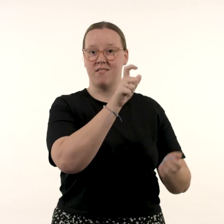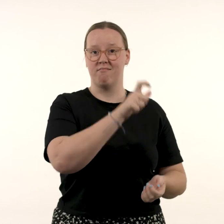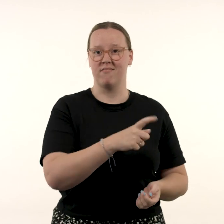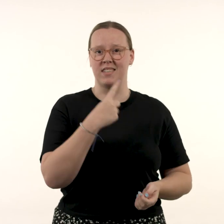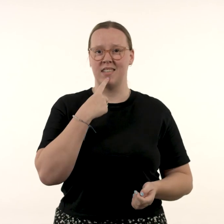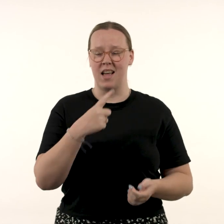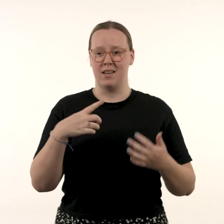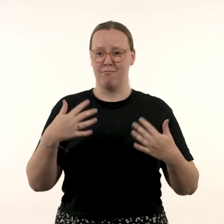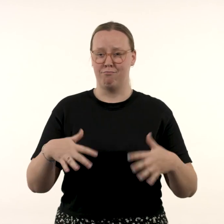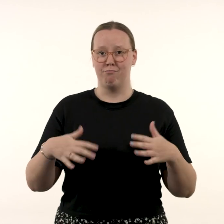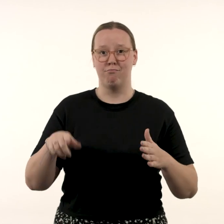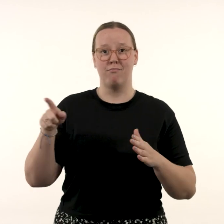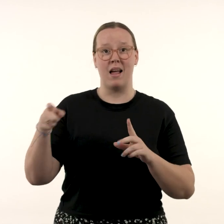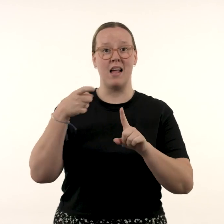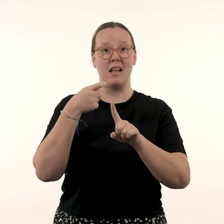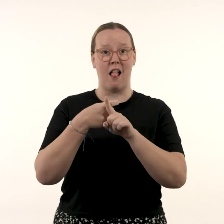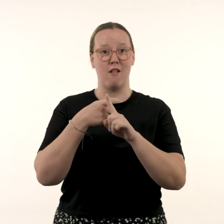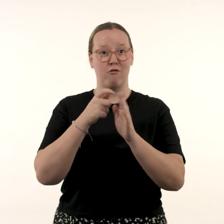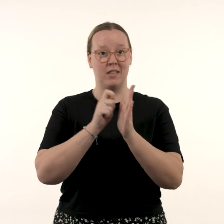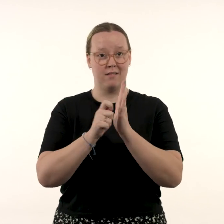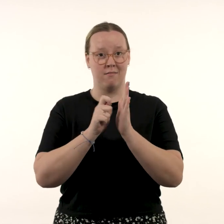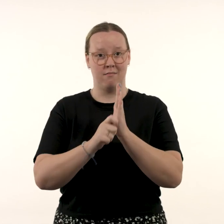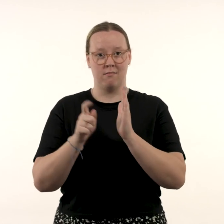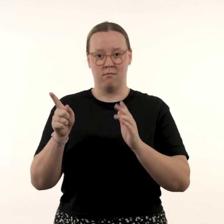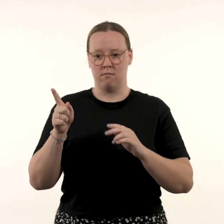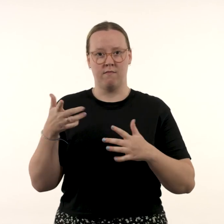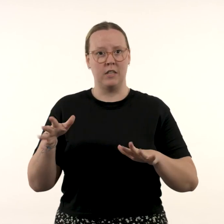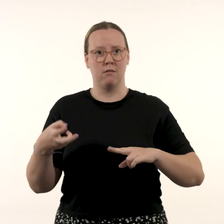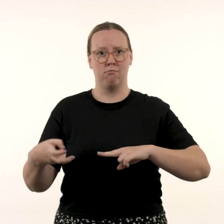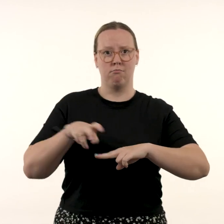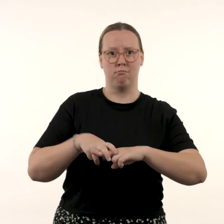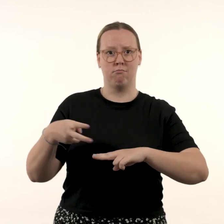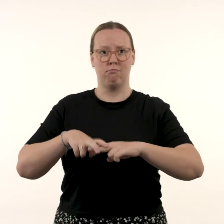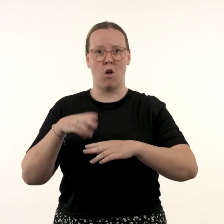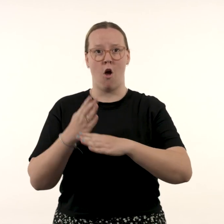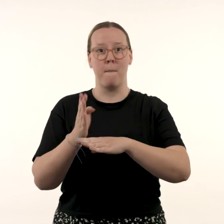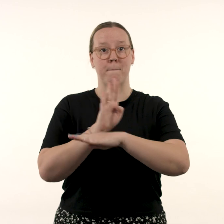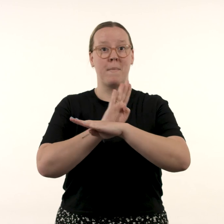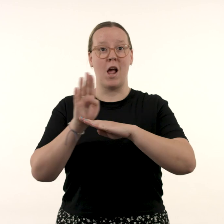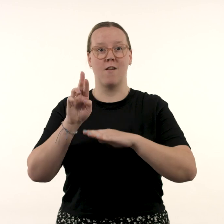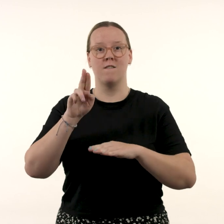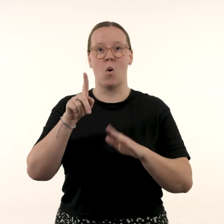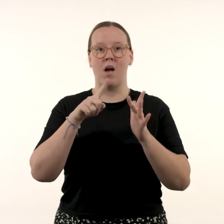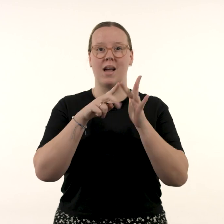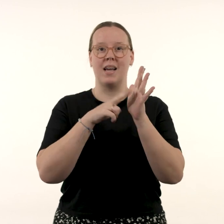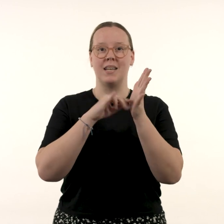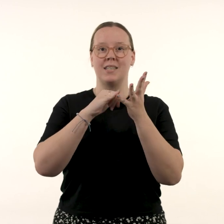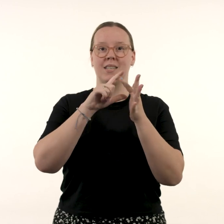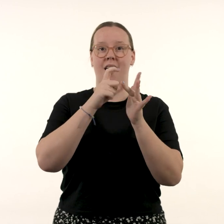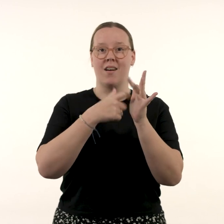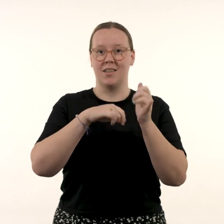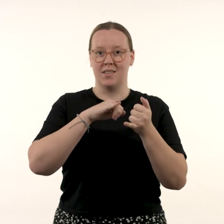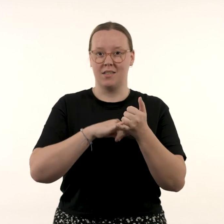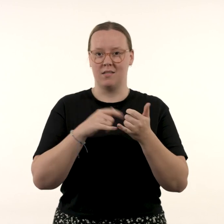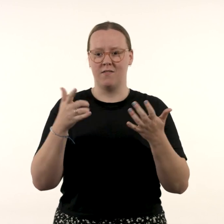‘Katharine often appears on the Insiders panel, where she brings a refreshing,